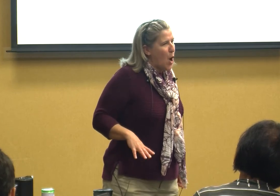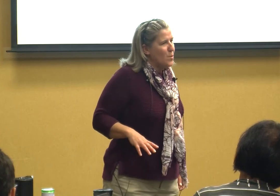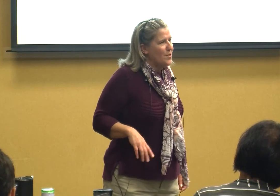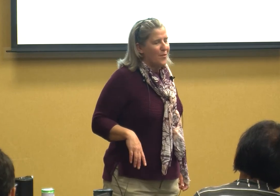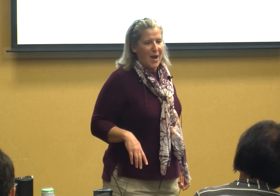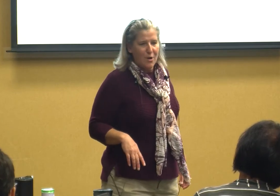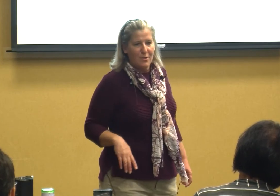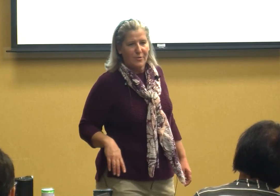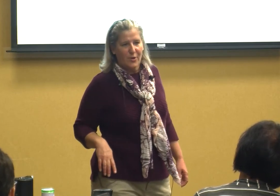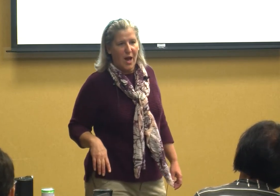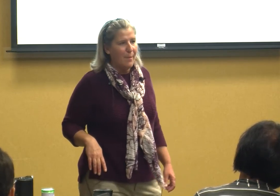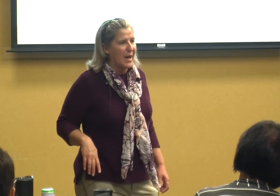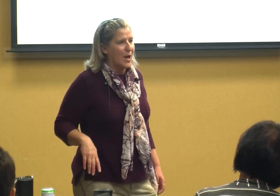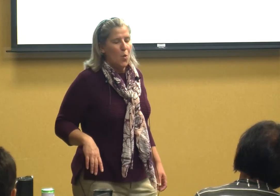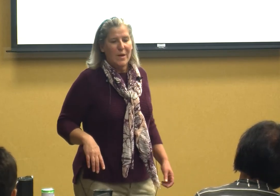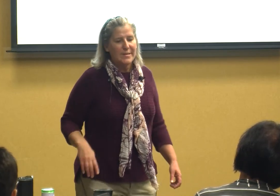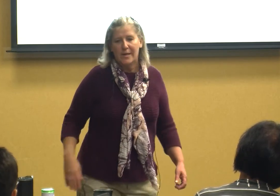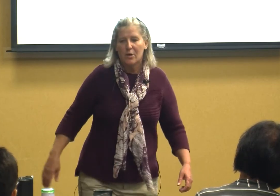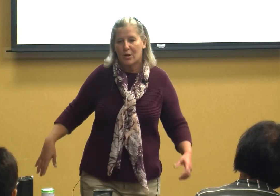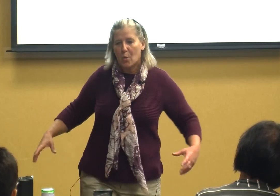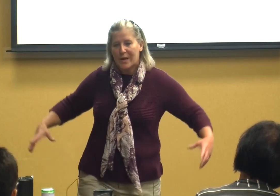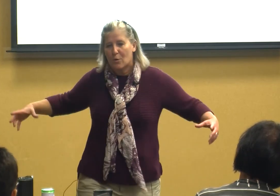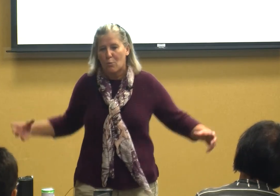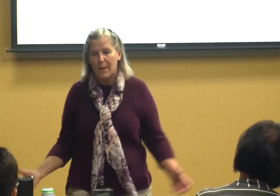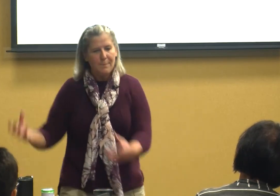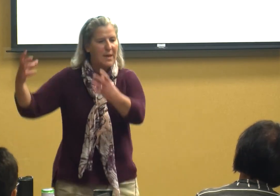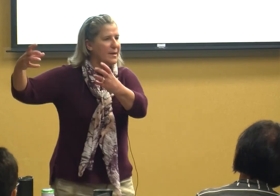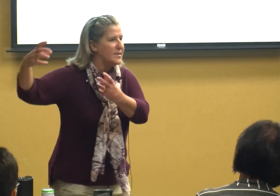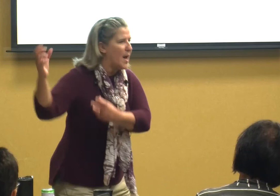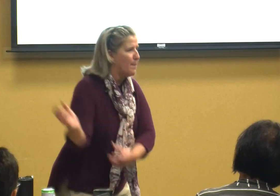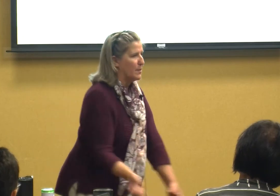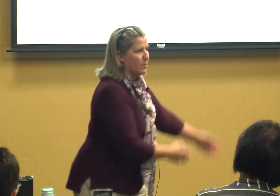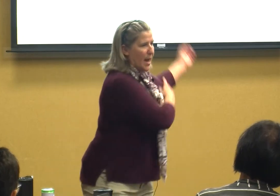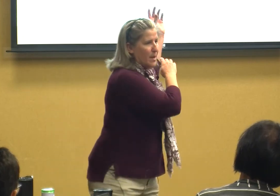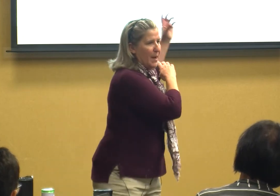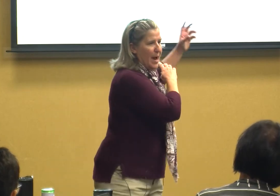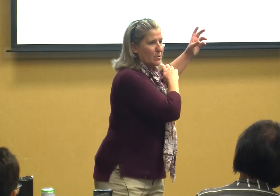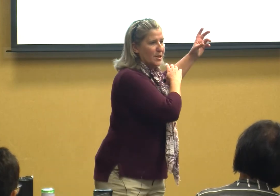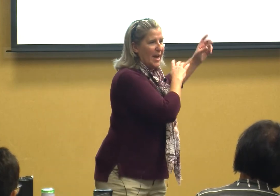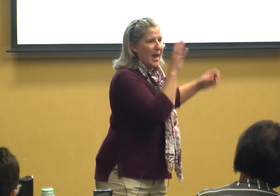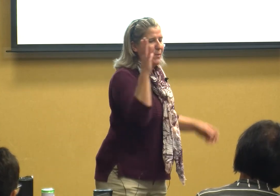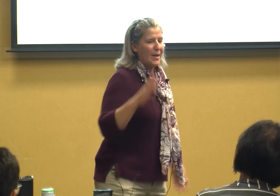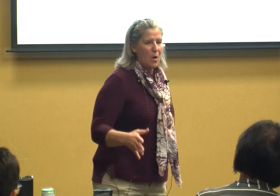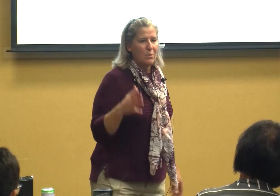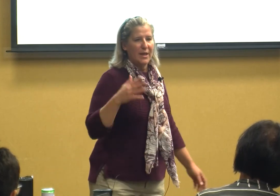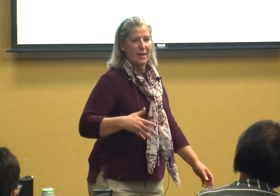that the fire drills are coming we still go in and rip kids up and take them out and we don't give